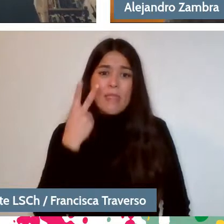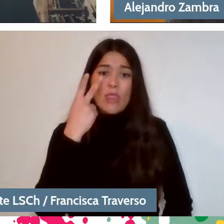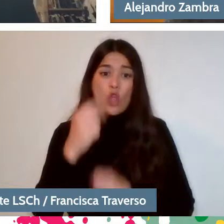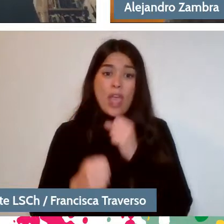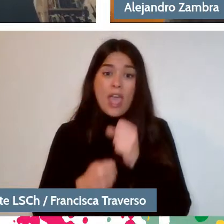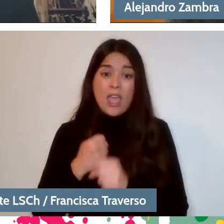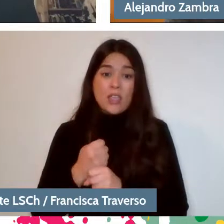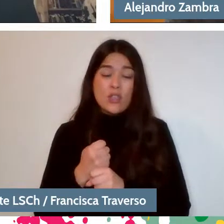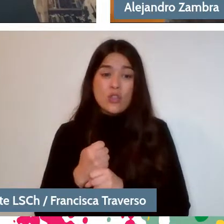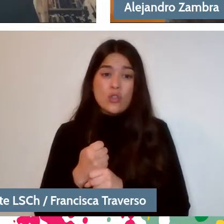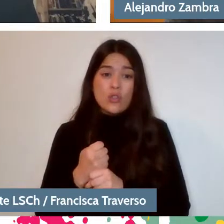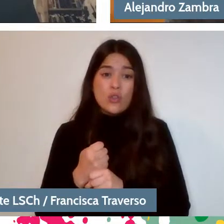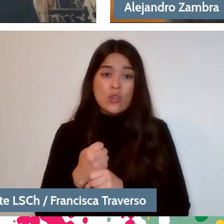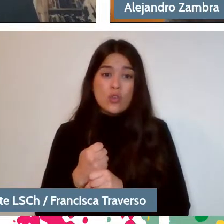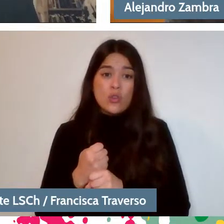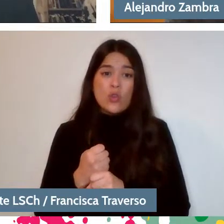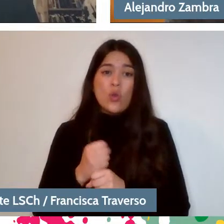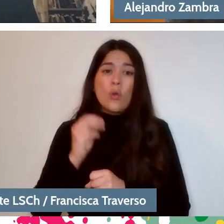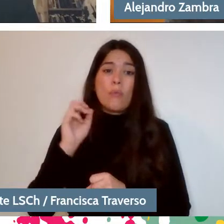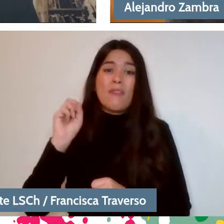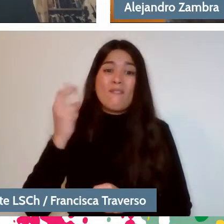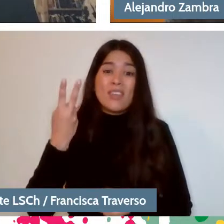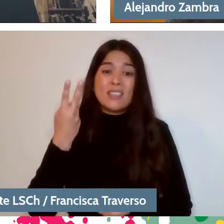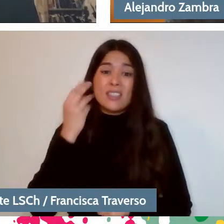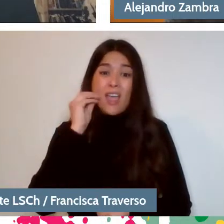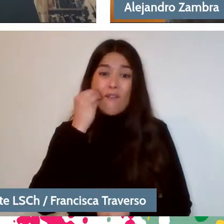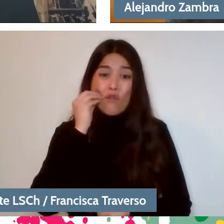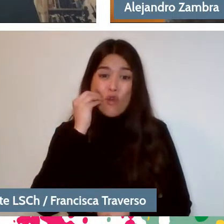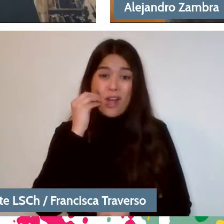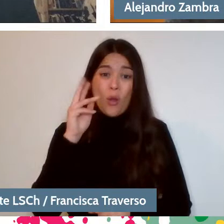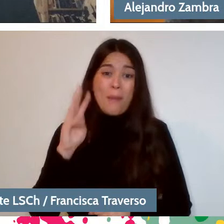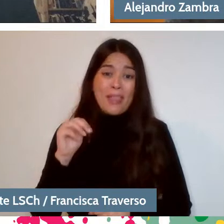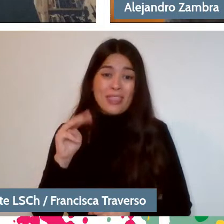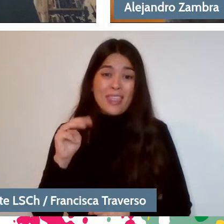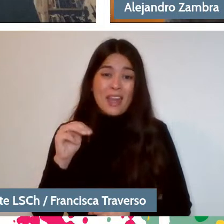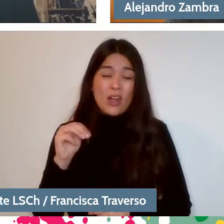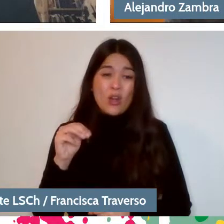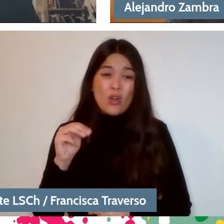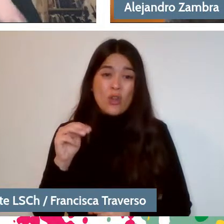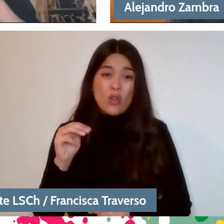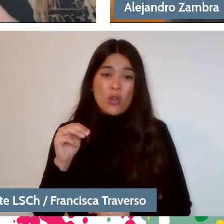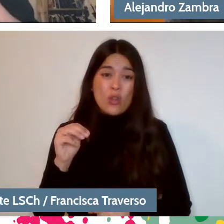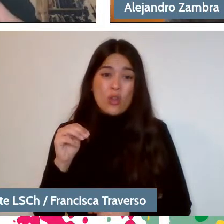my maternal great-grandfather had throat cancer